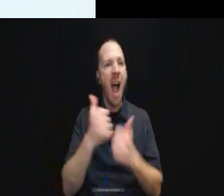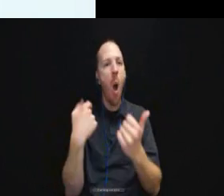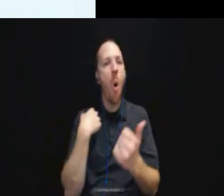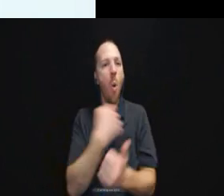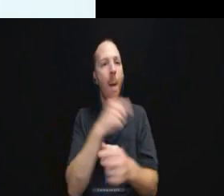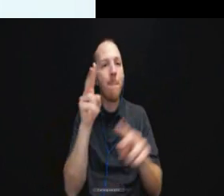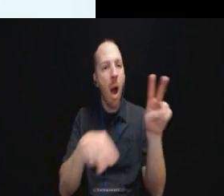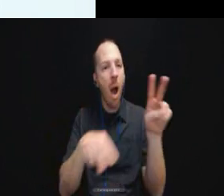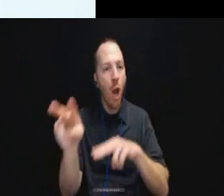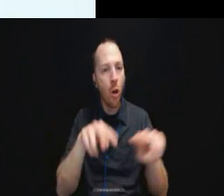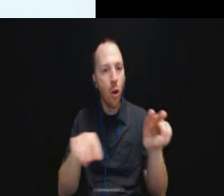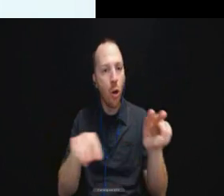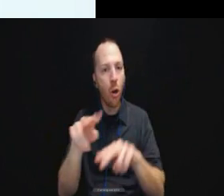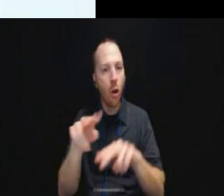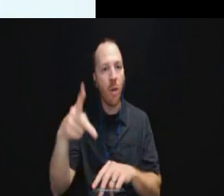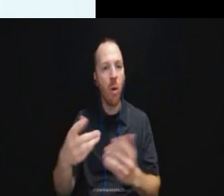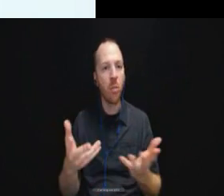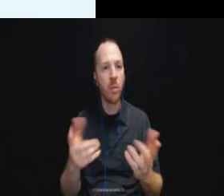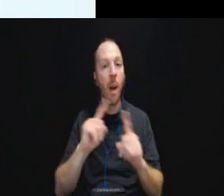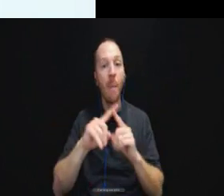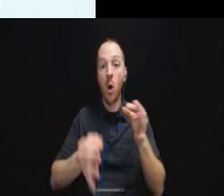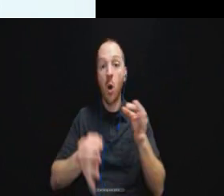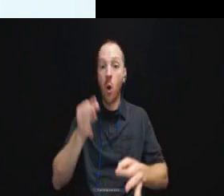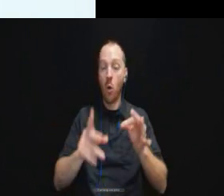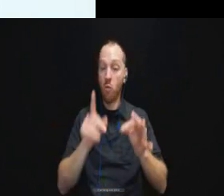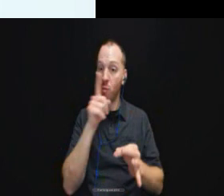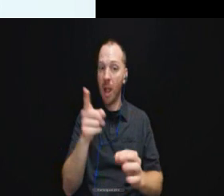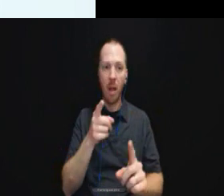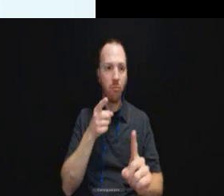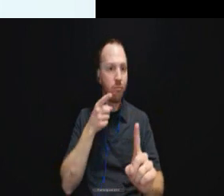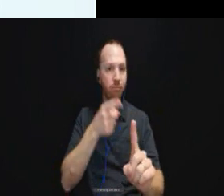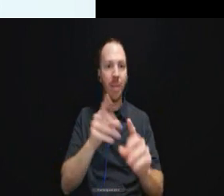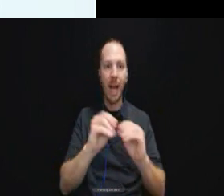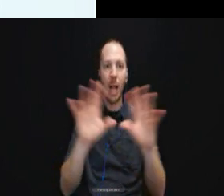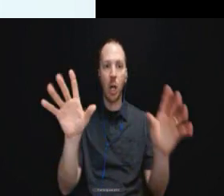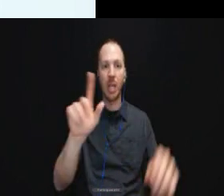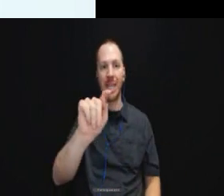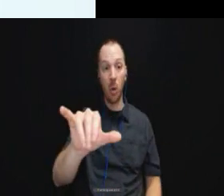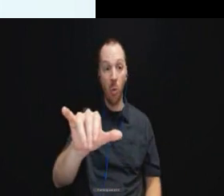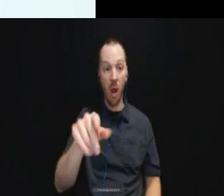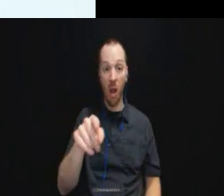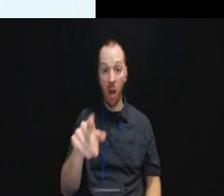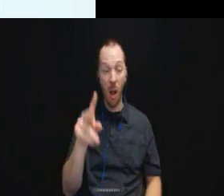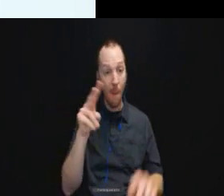But courts have really pointed out that TTYs are monitored by correctional staff.